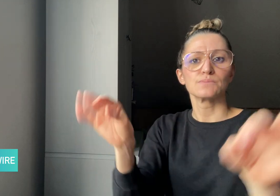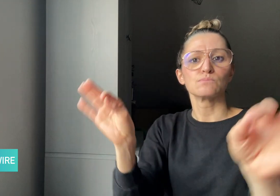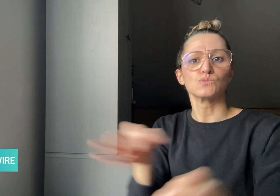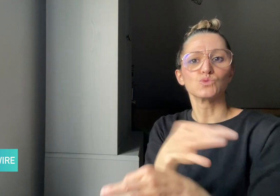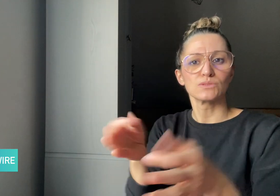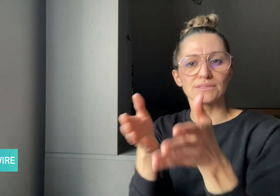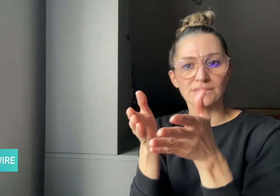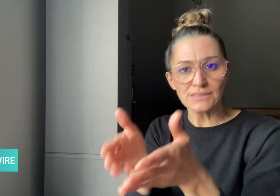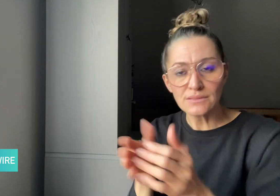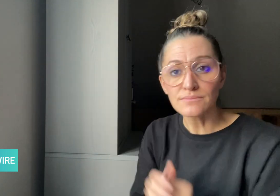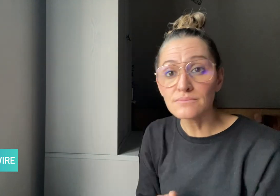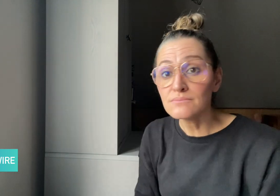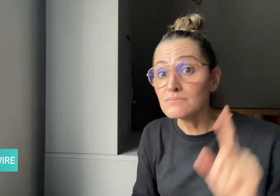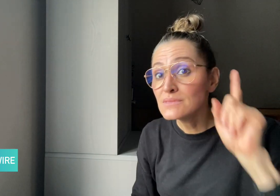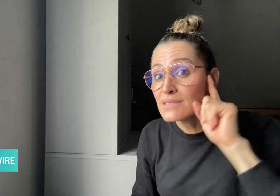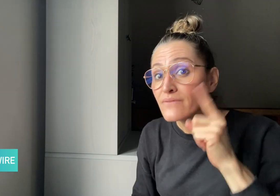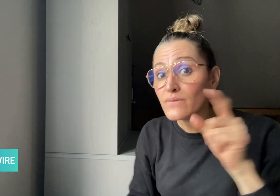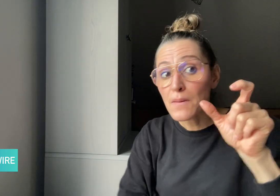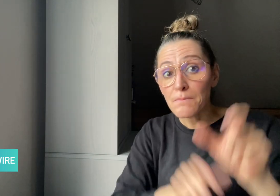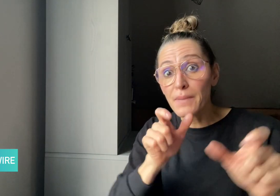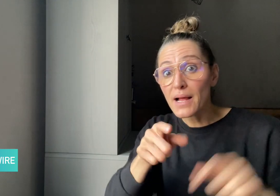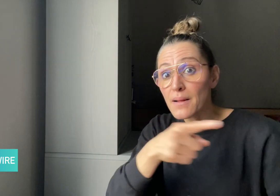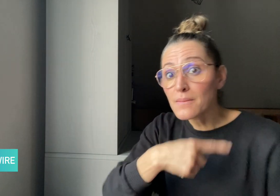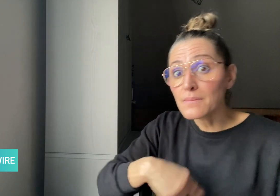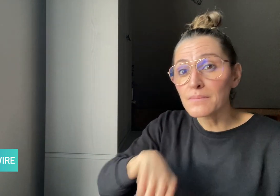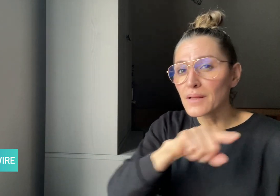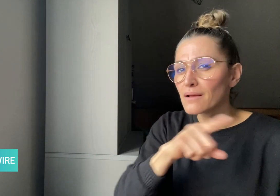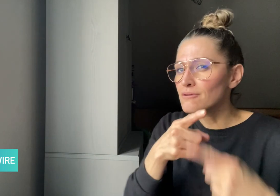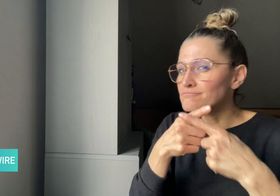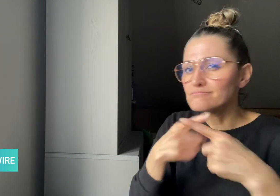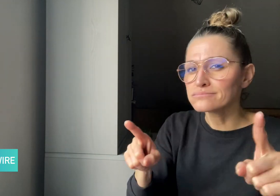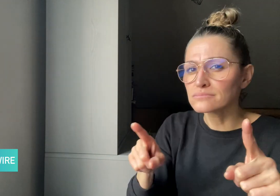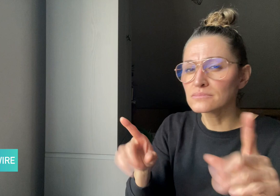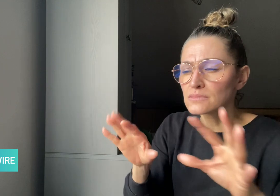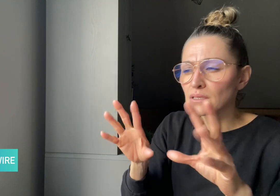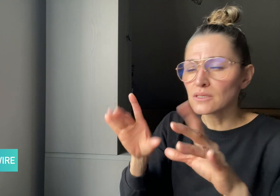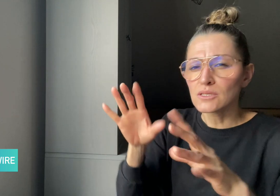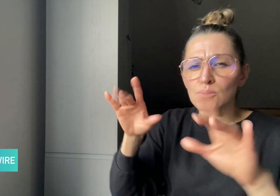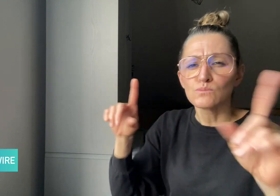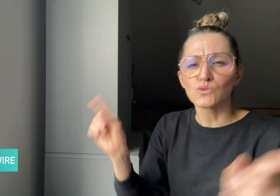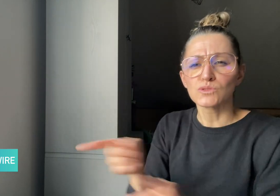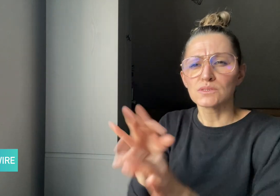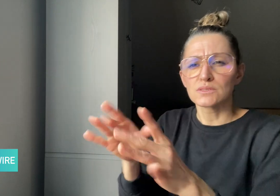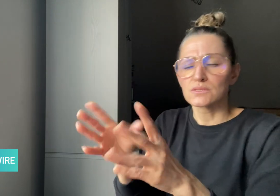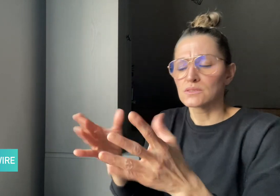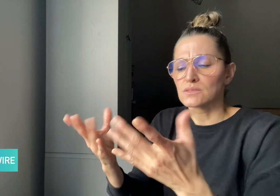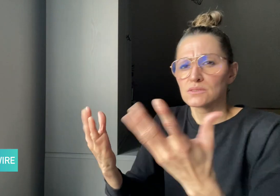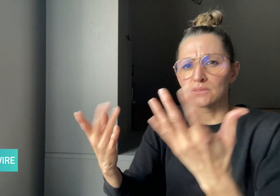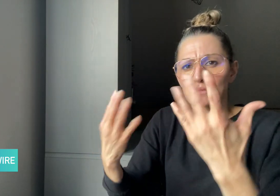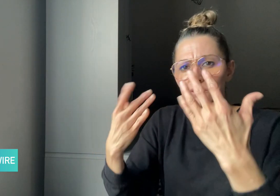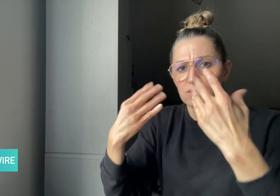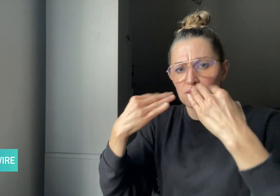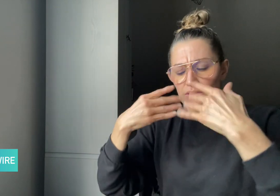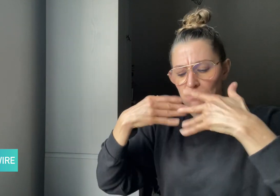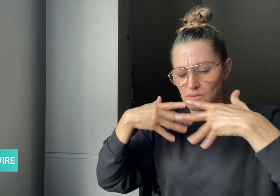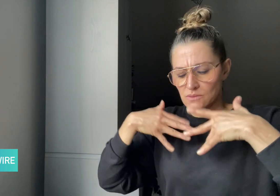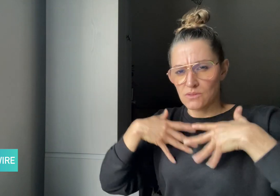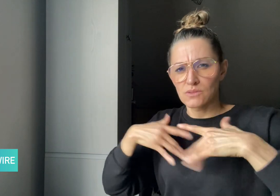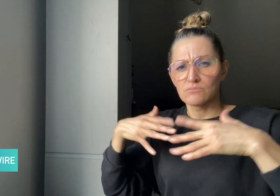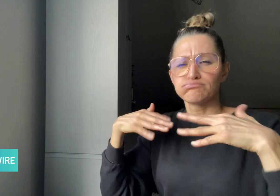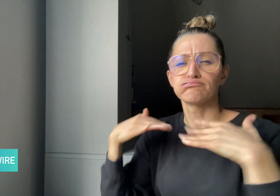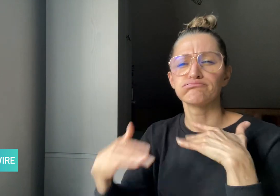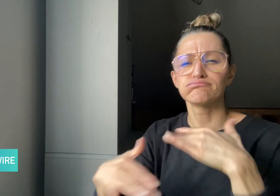Deaf people take in music differently -